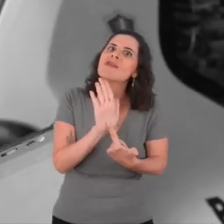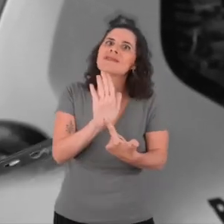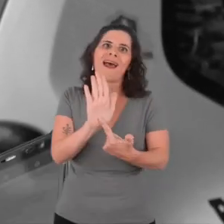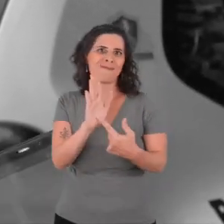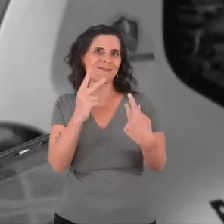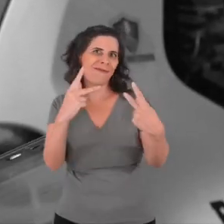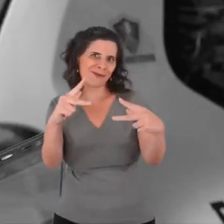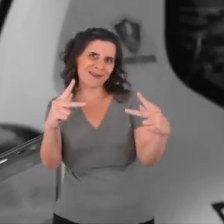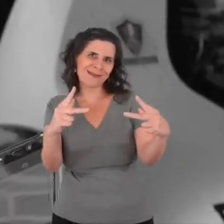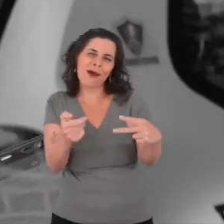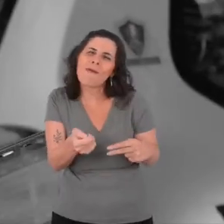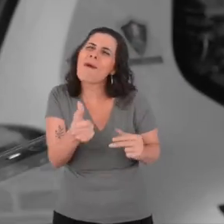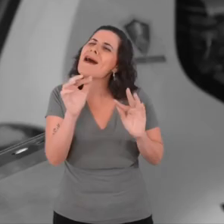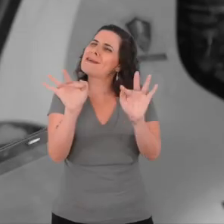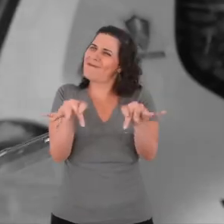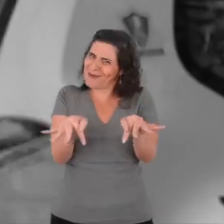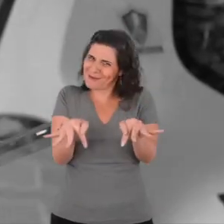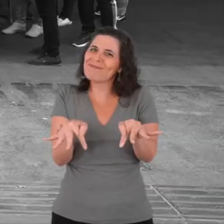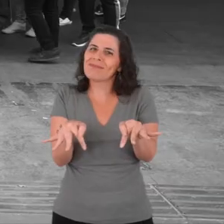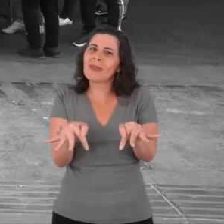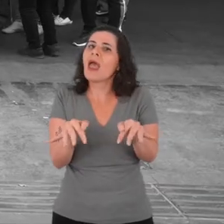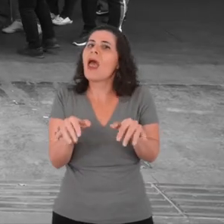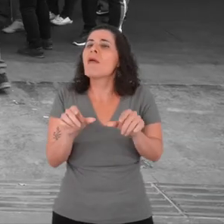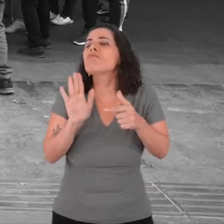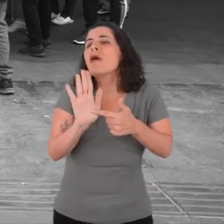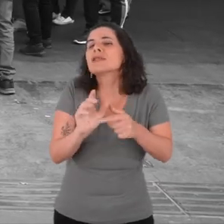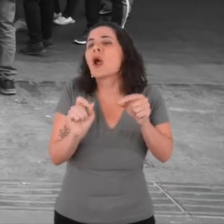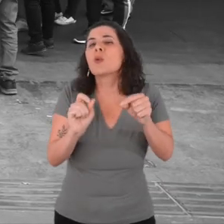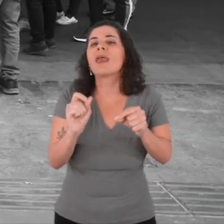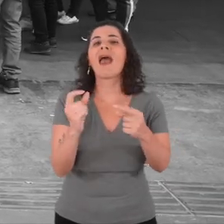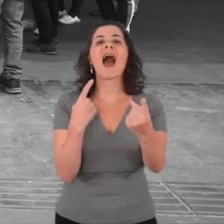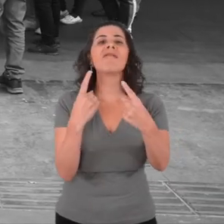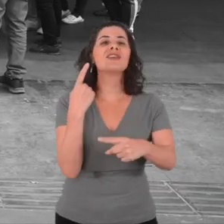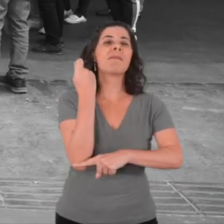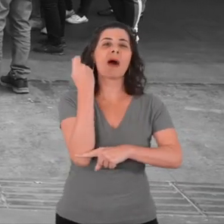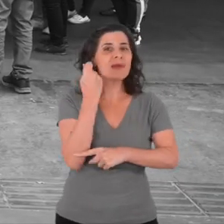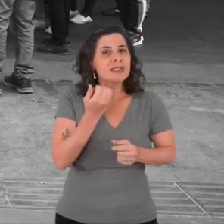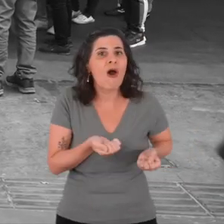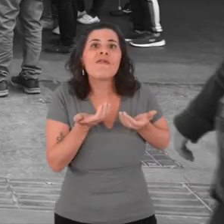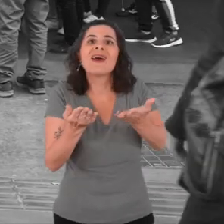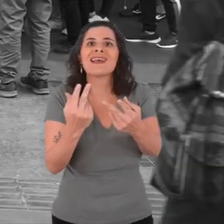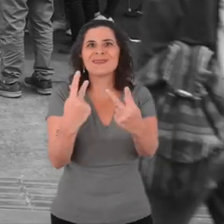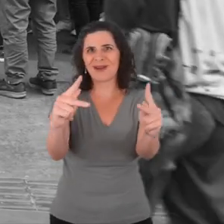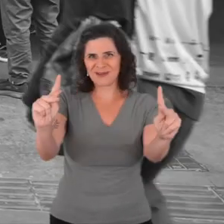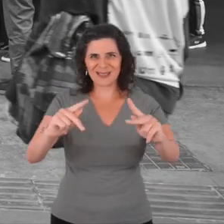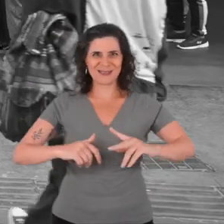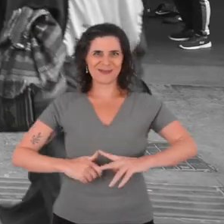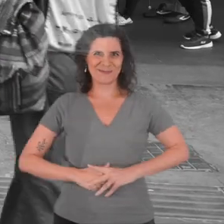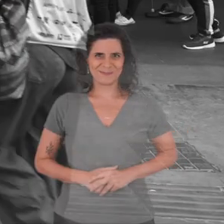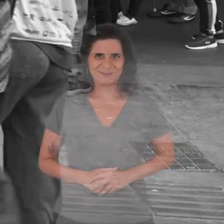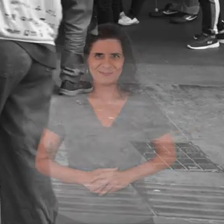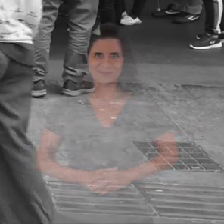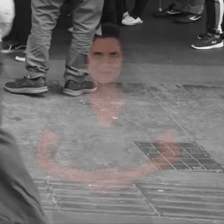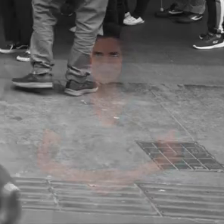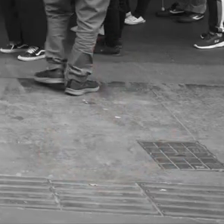of what Paulista Avenue can offer. [Participants gather in front of Instituto Moreira Salles]